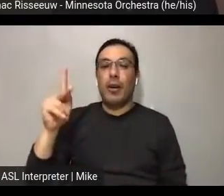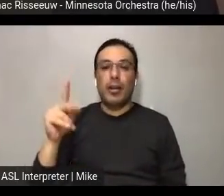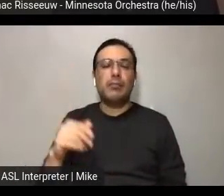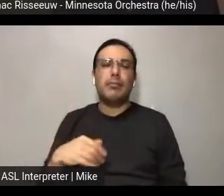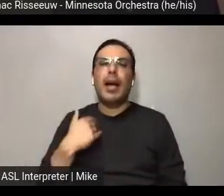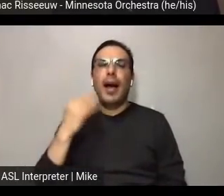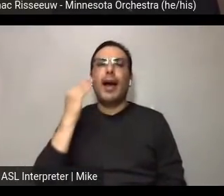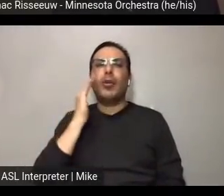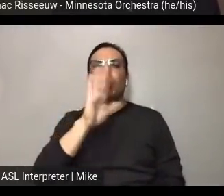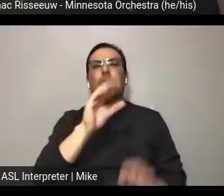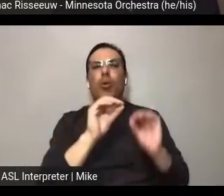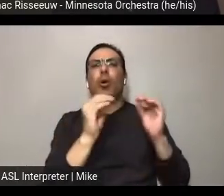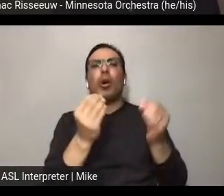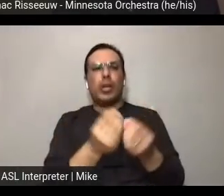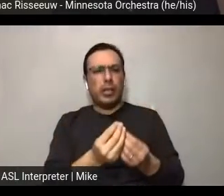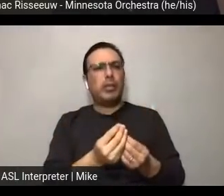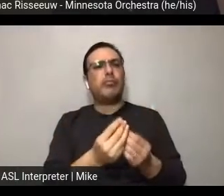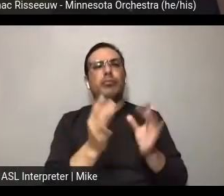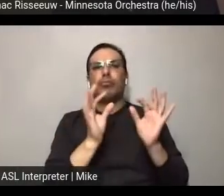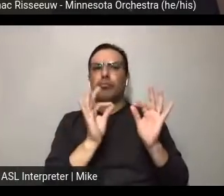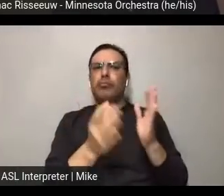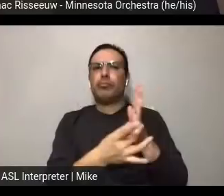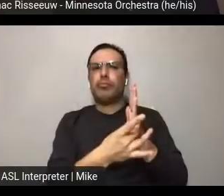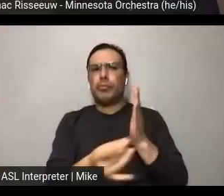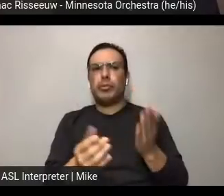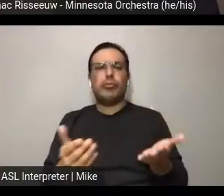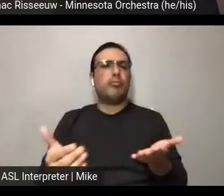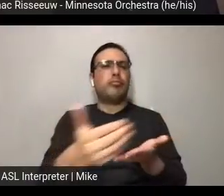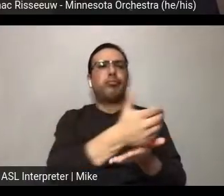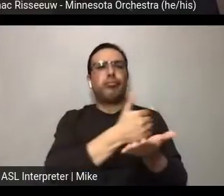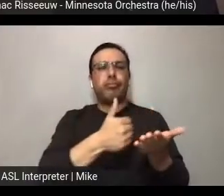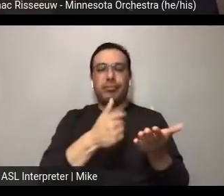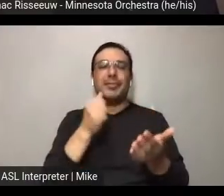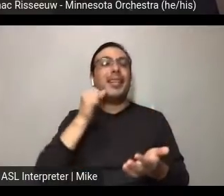because, like I said yesterday, the quote, "money follows vision." And